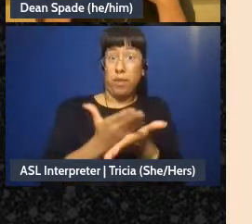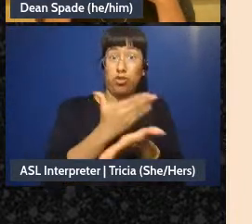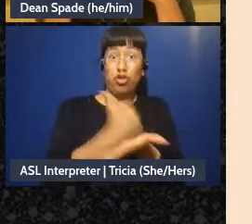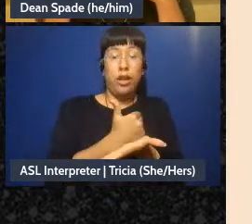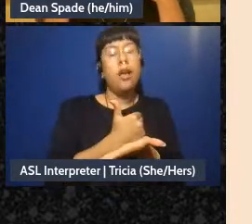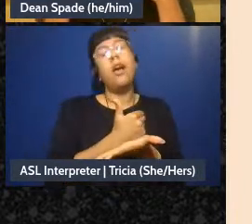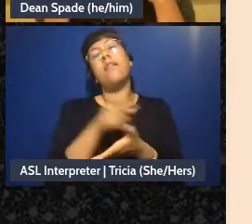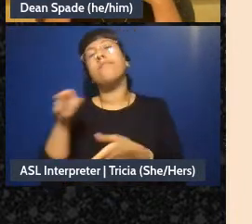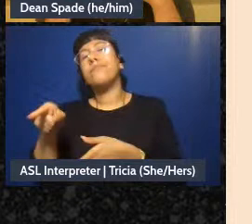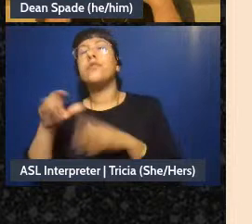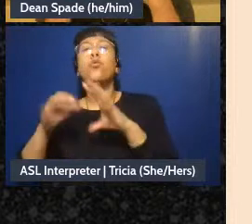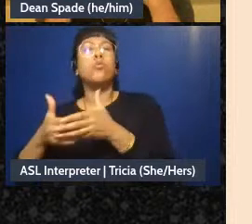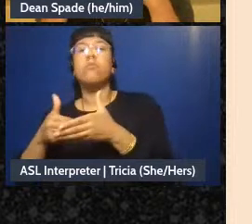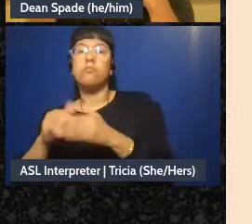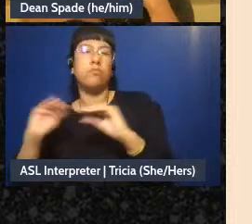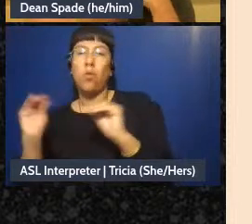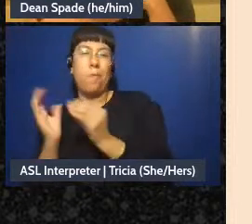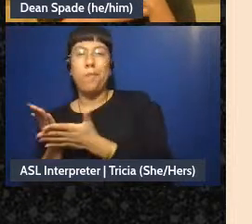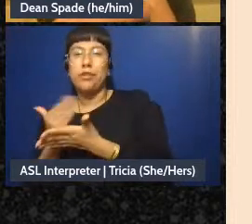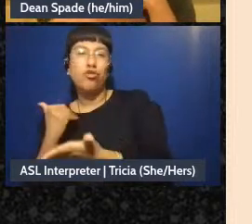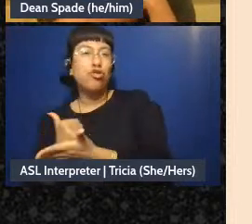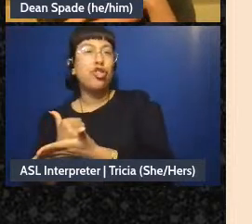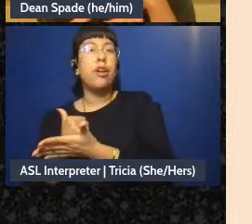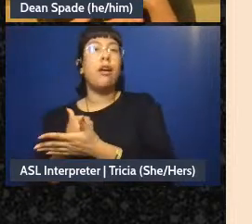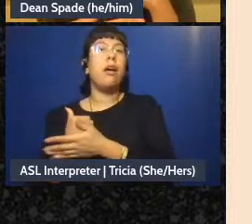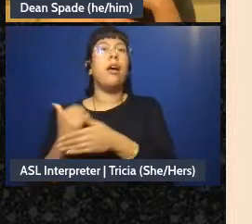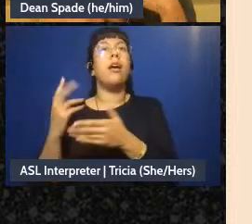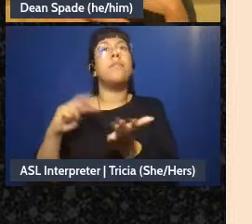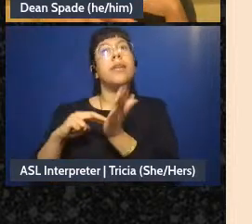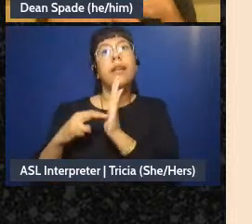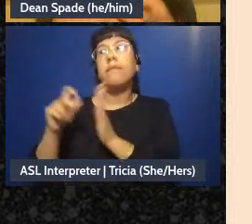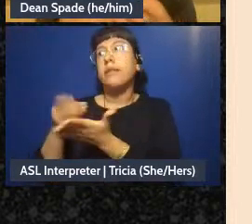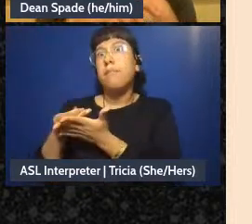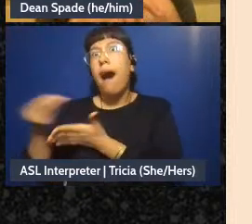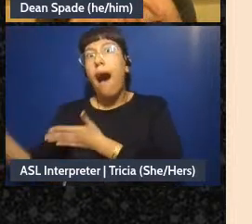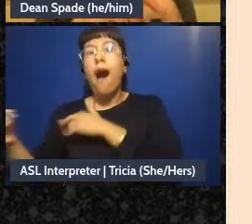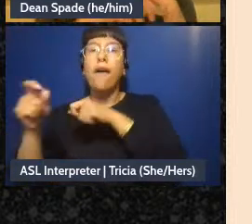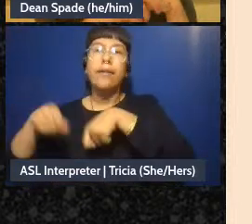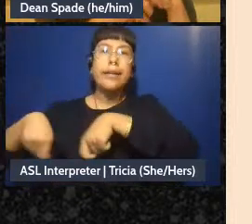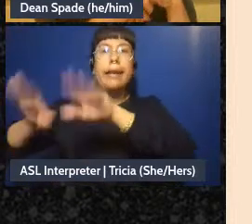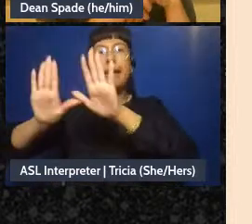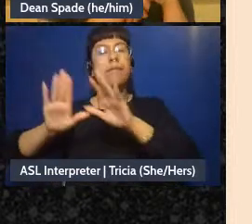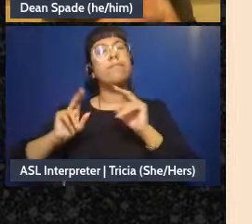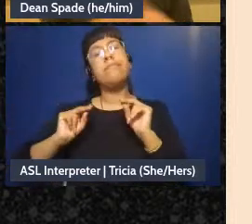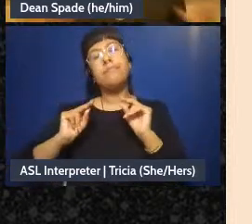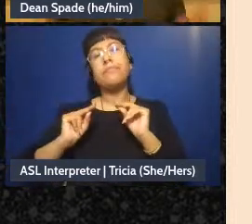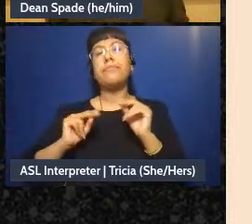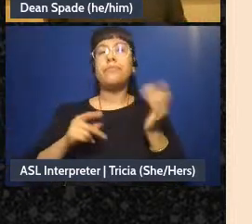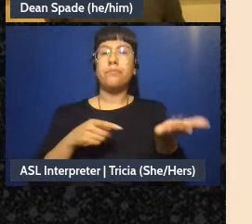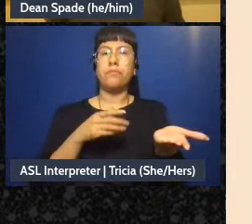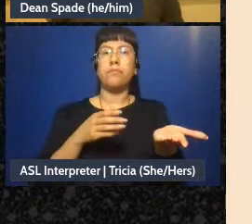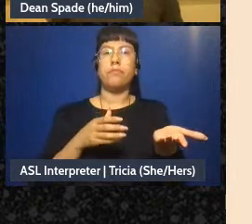some groups are not giving away something that they have to buy or whatever but, you know, money